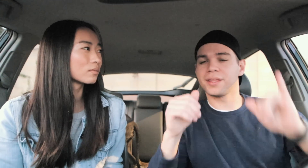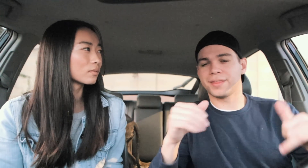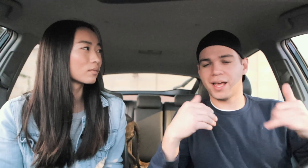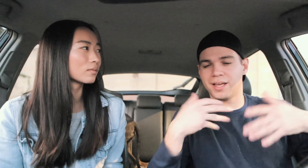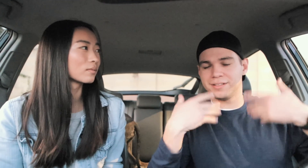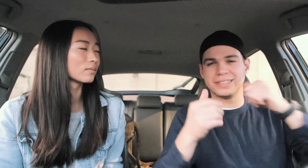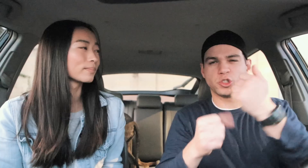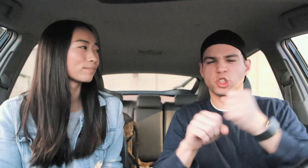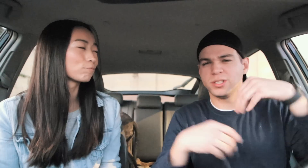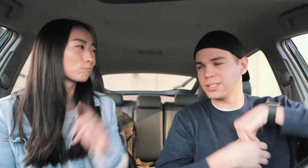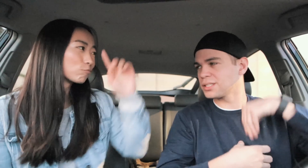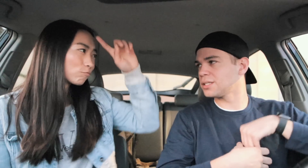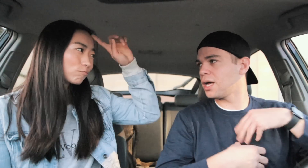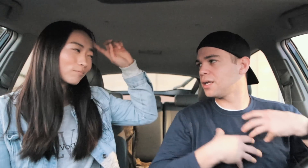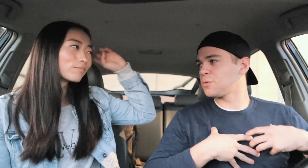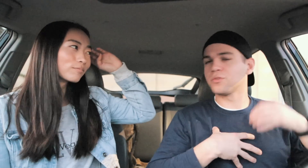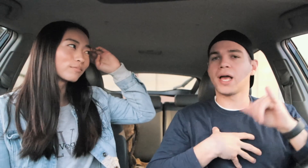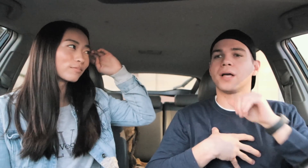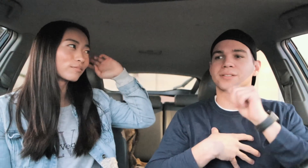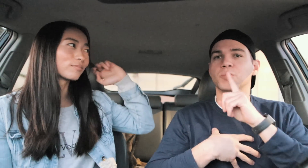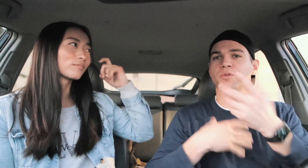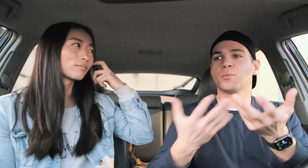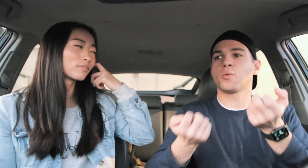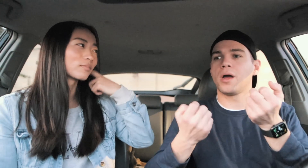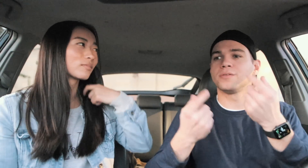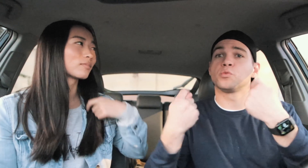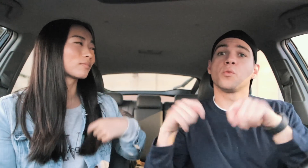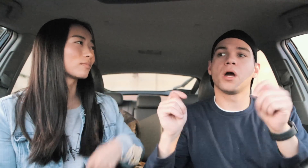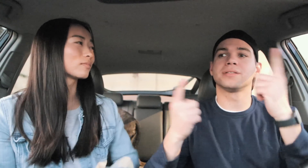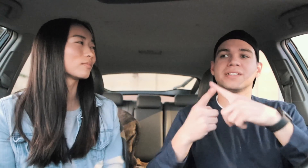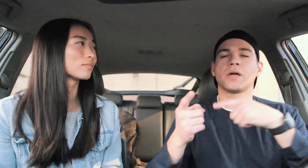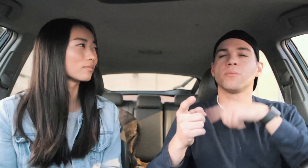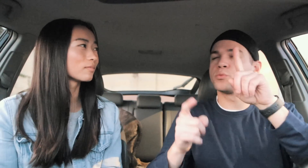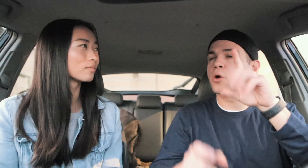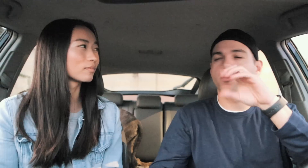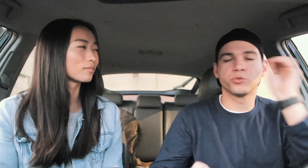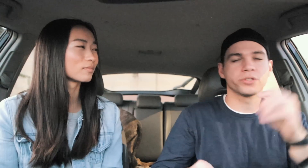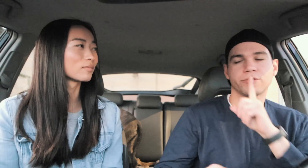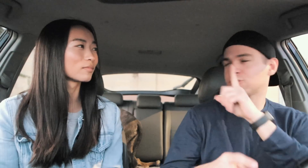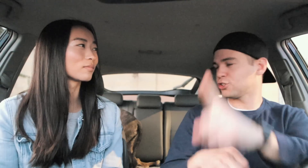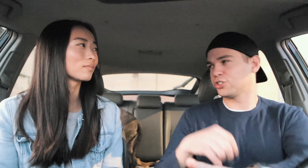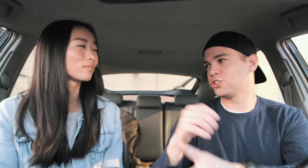I still had that insecurity inside where I don't want to try until I'm 100% sure